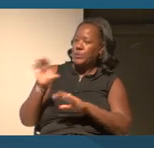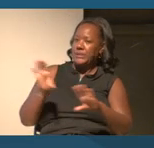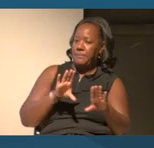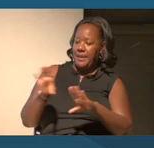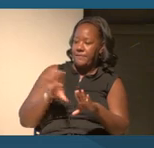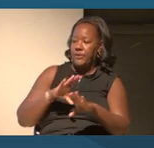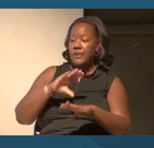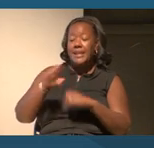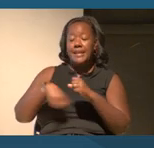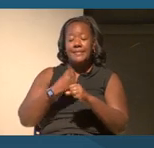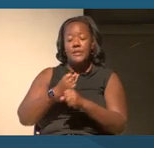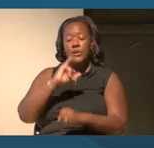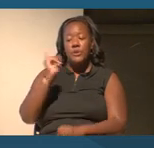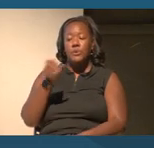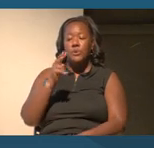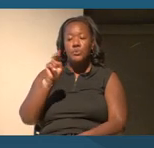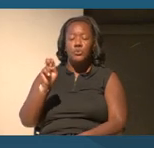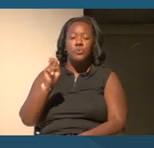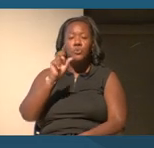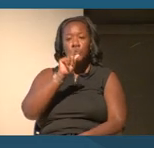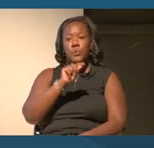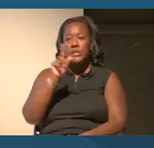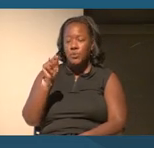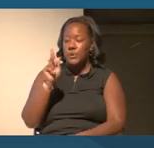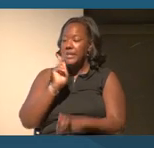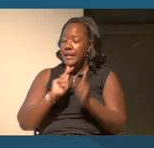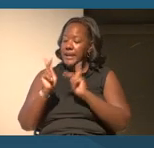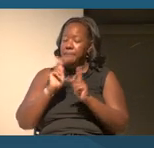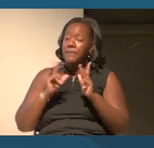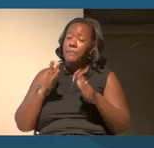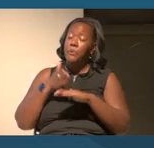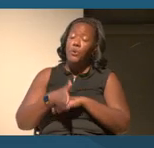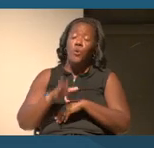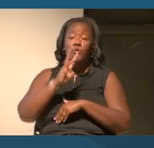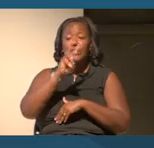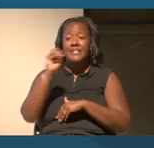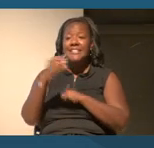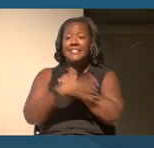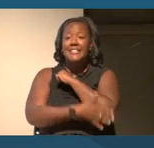In June 2020, people in over 60 countries took to the streets to protest the murder